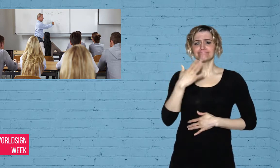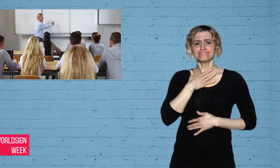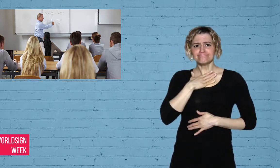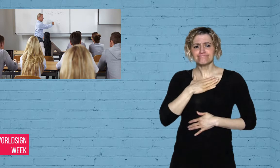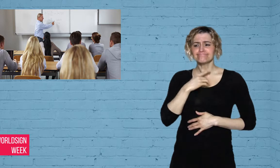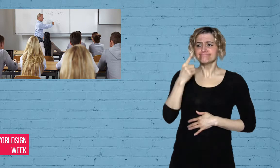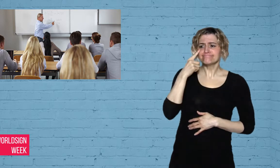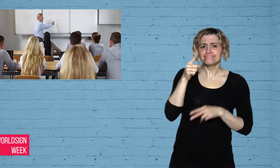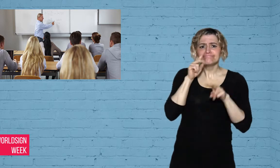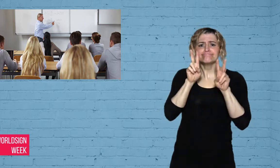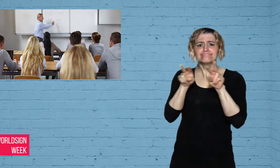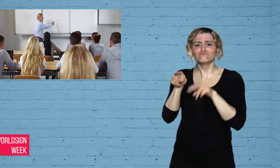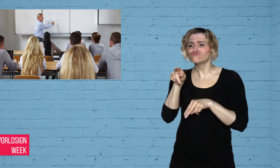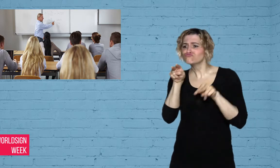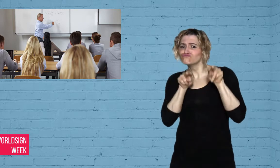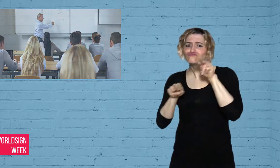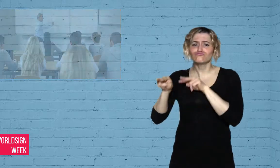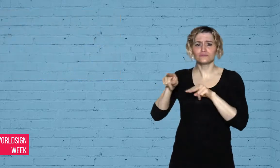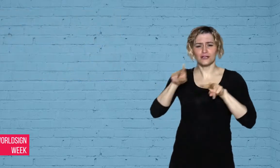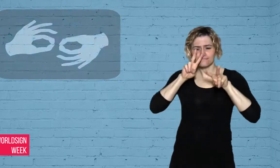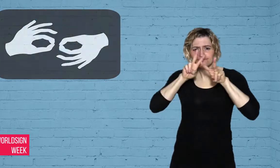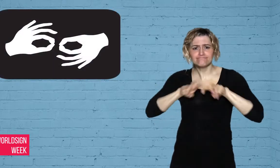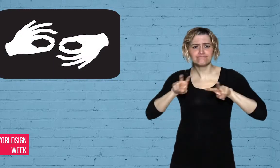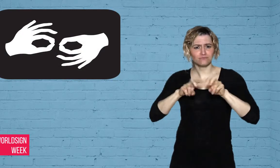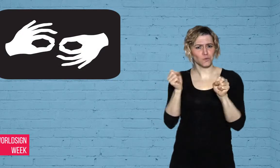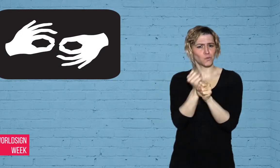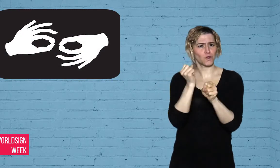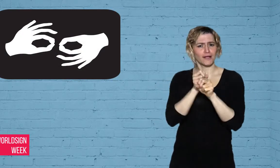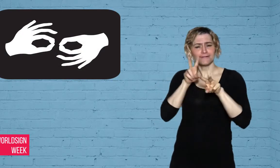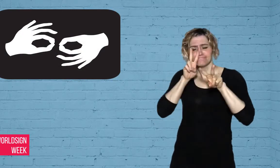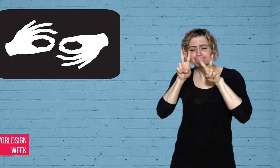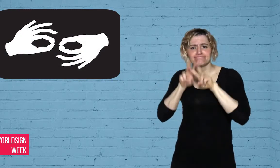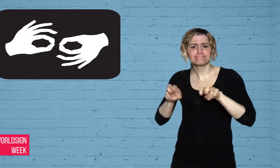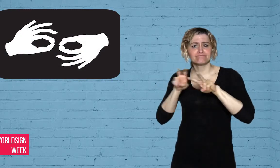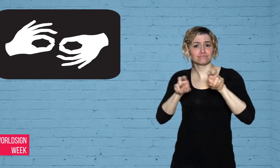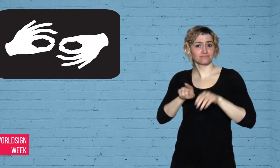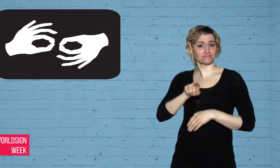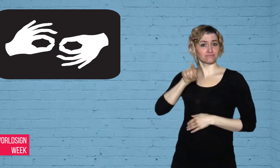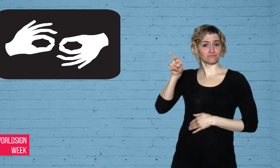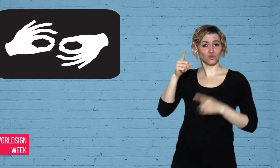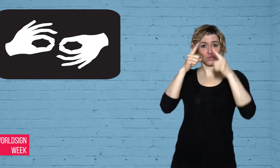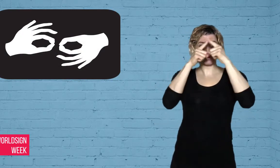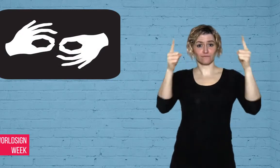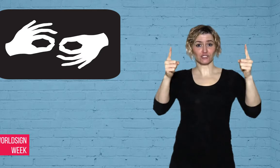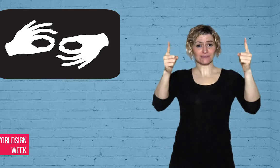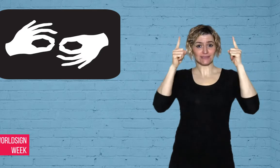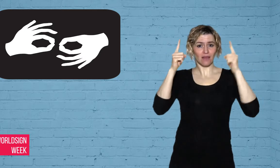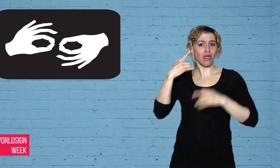interpreter in her classes. “I sat in a